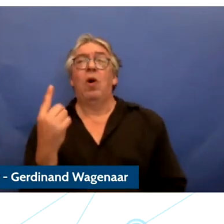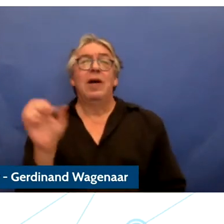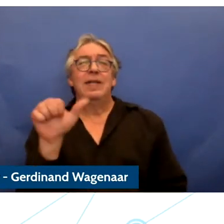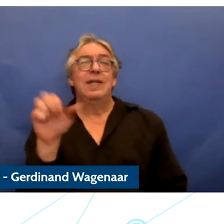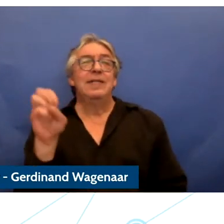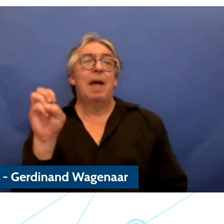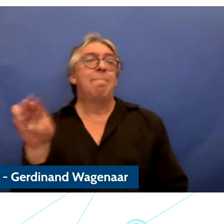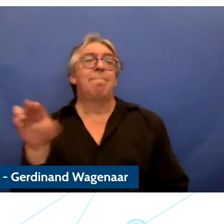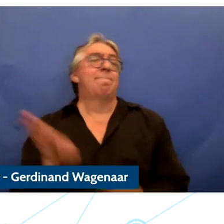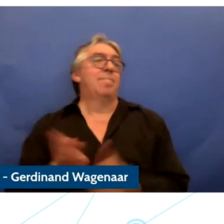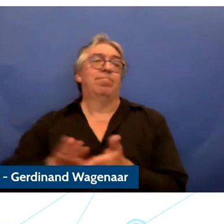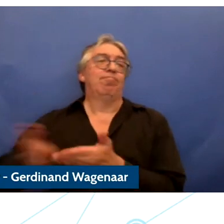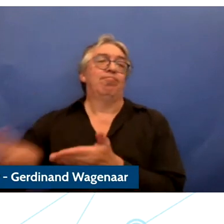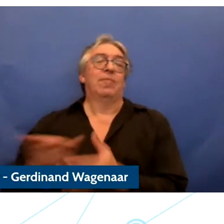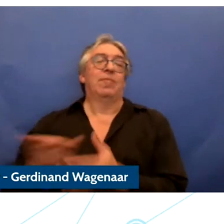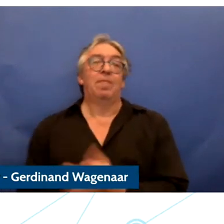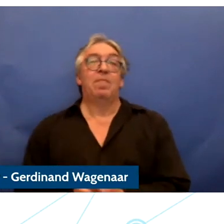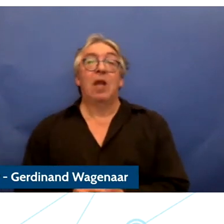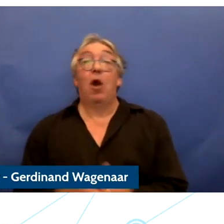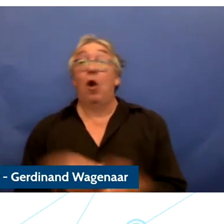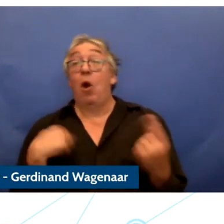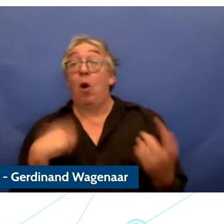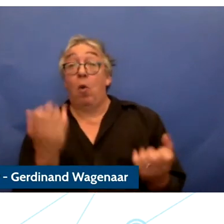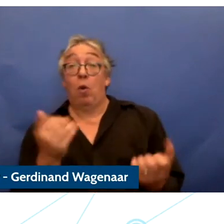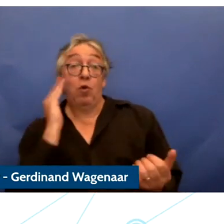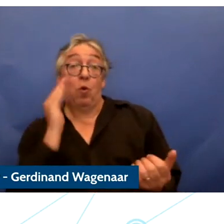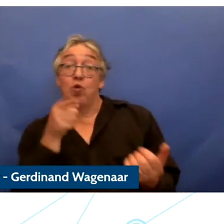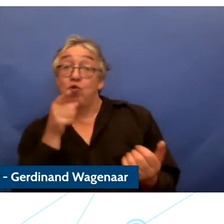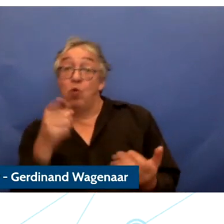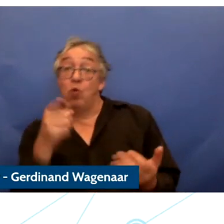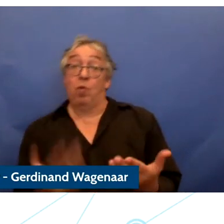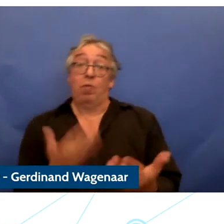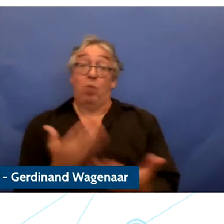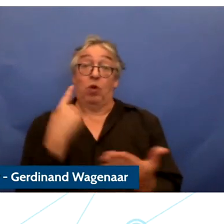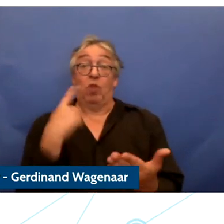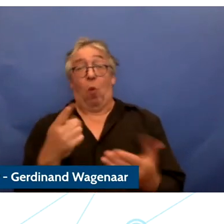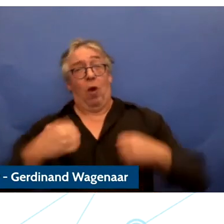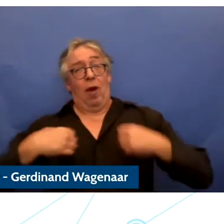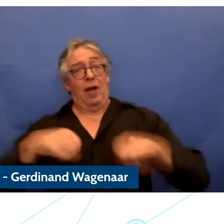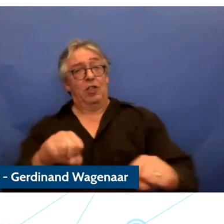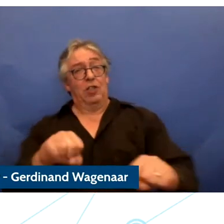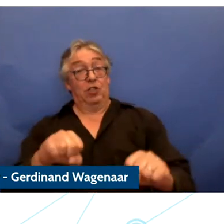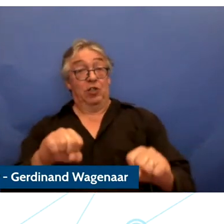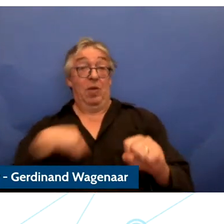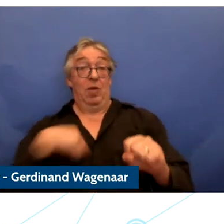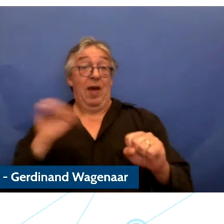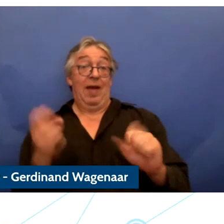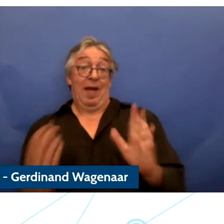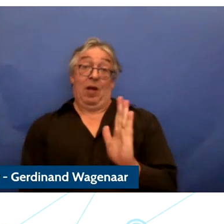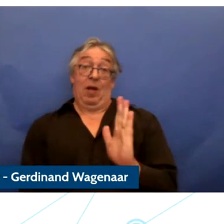We are keen to hear for you about ideas for concrete - in this better Internet for